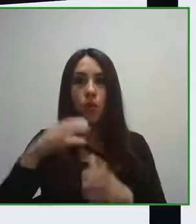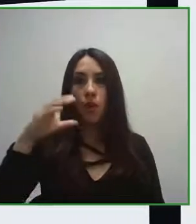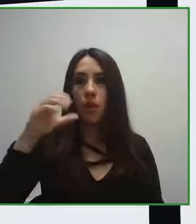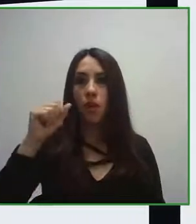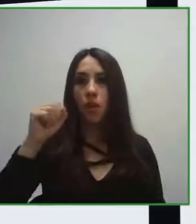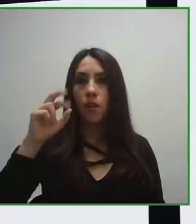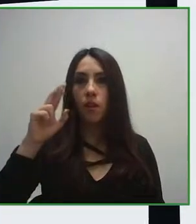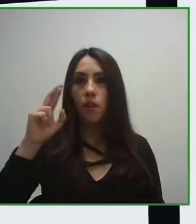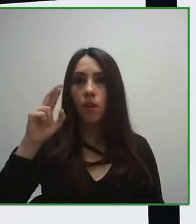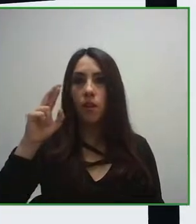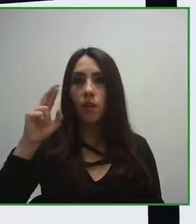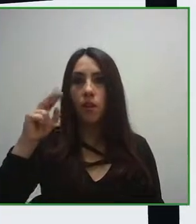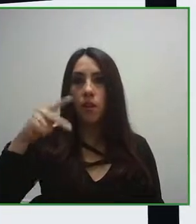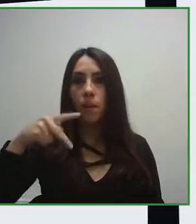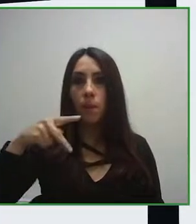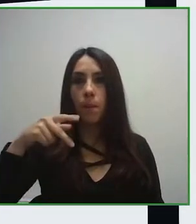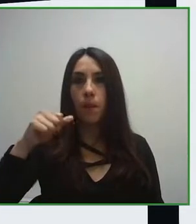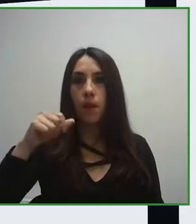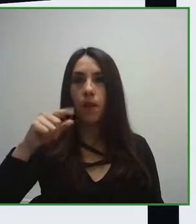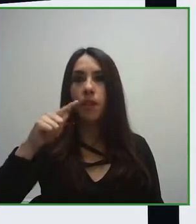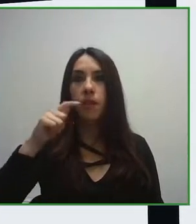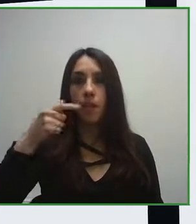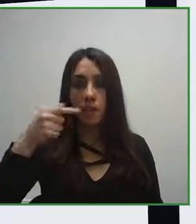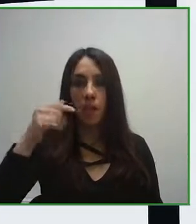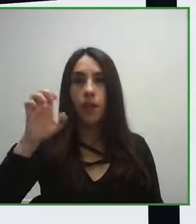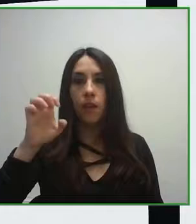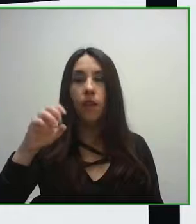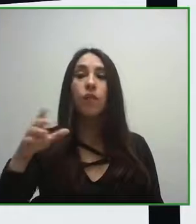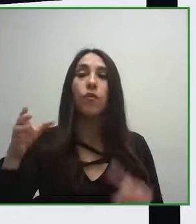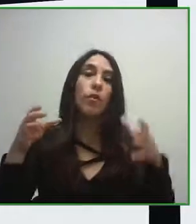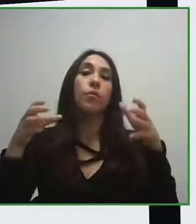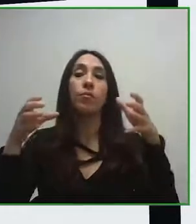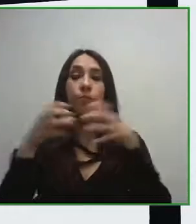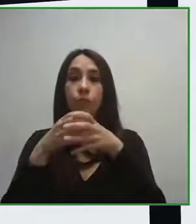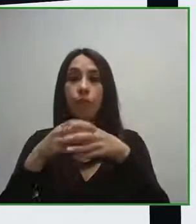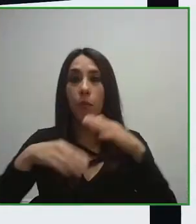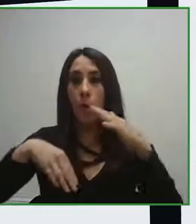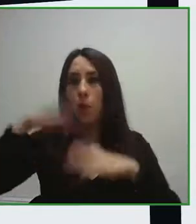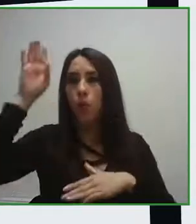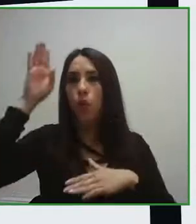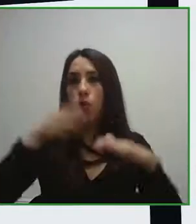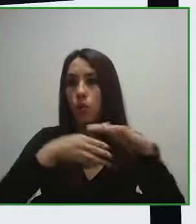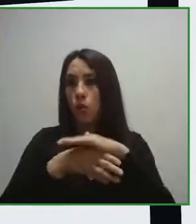CorpArtes, a Chilean foundation that works to improve accessibility each culture for all.